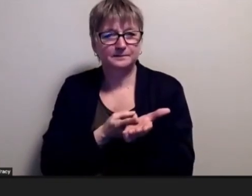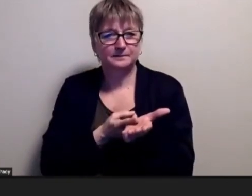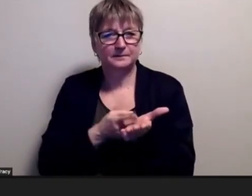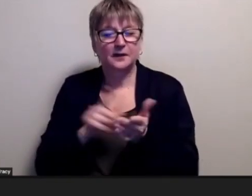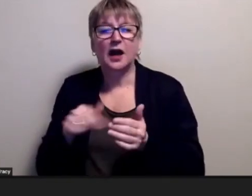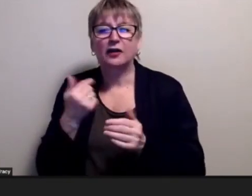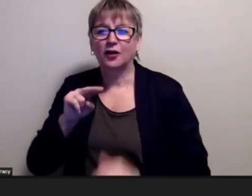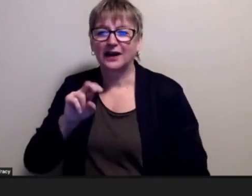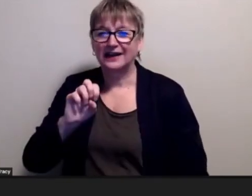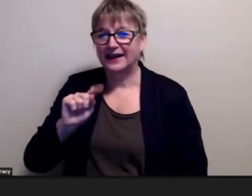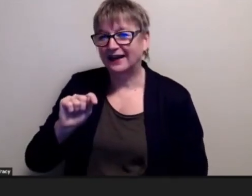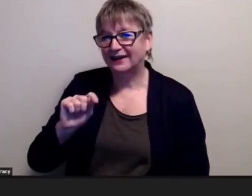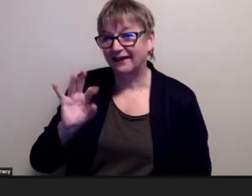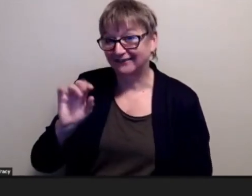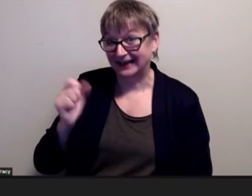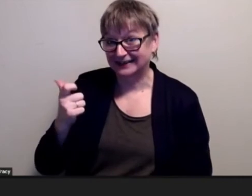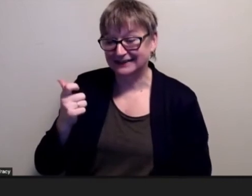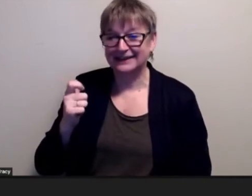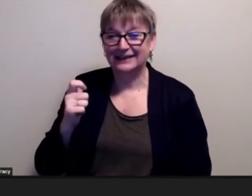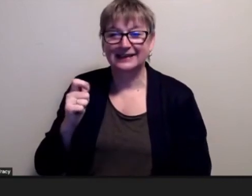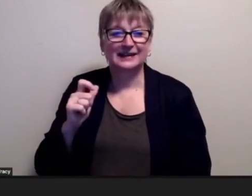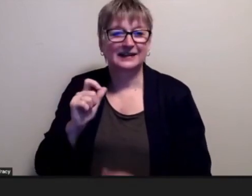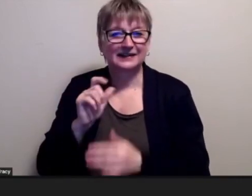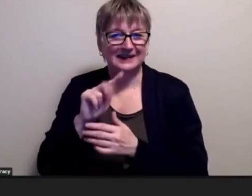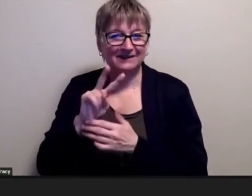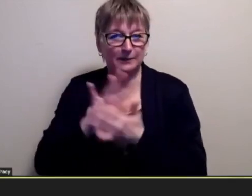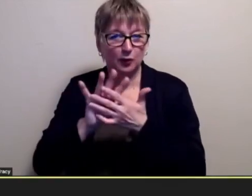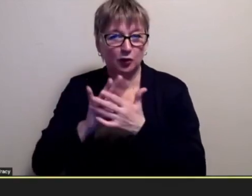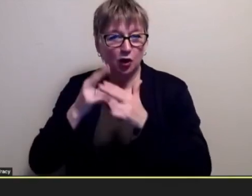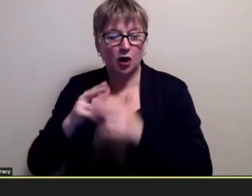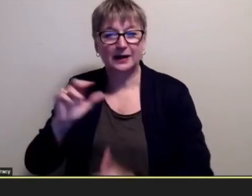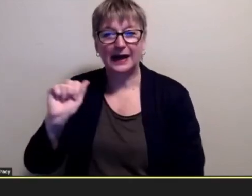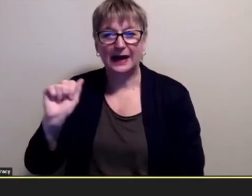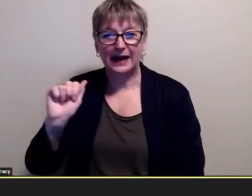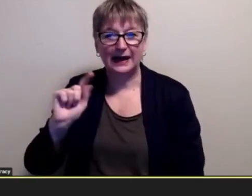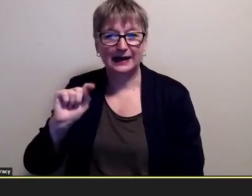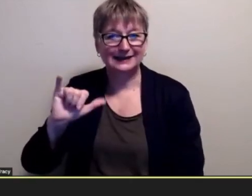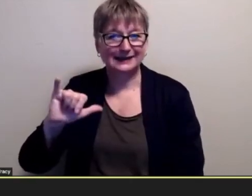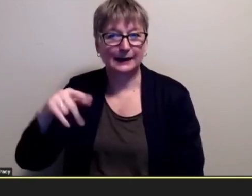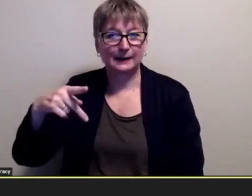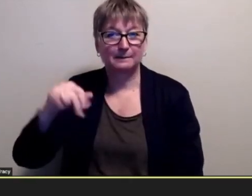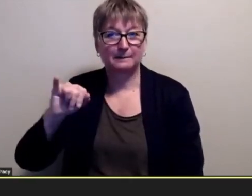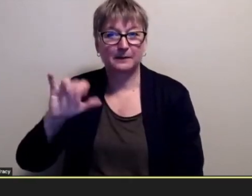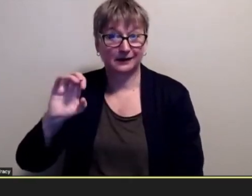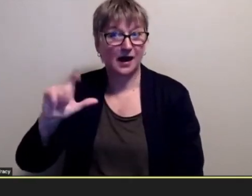called atypical i don't know if you i don't think i've heard of it but i should look it up